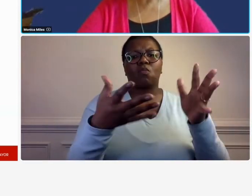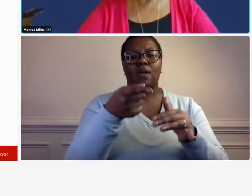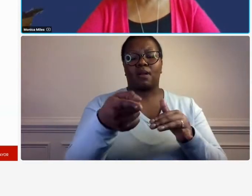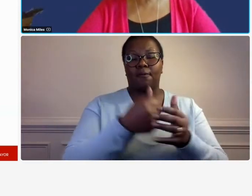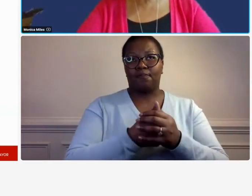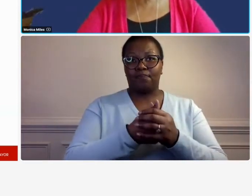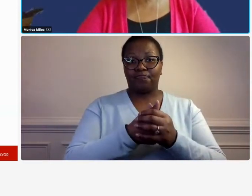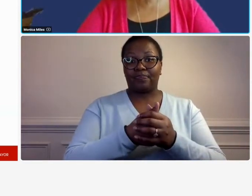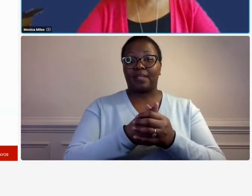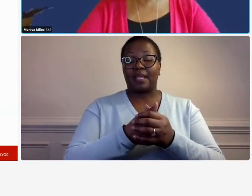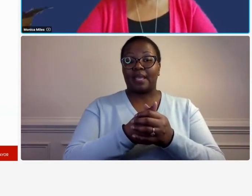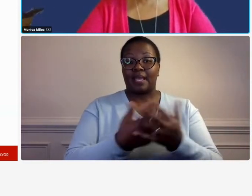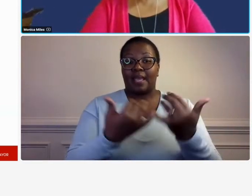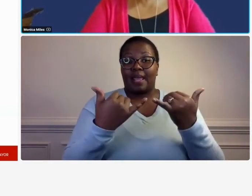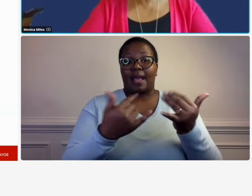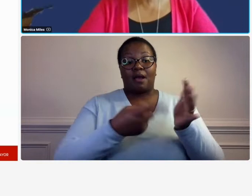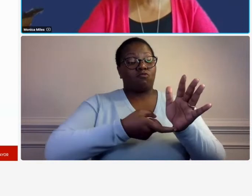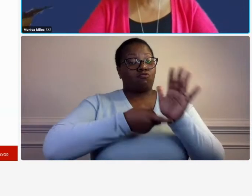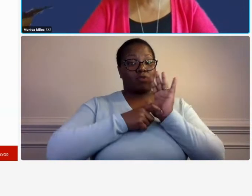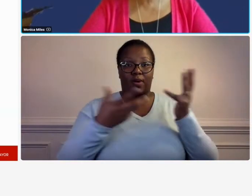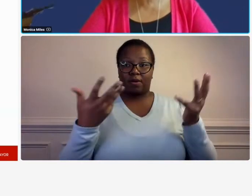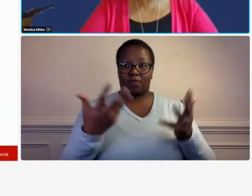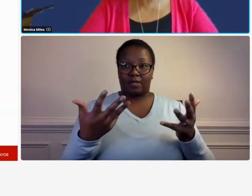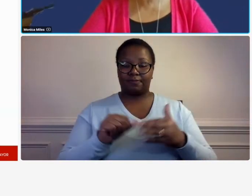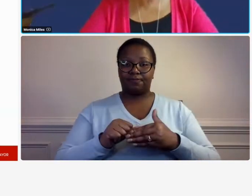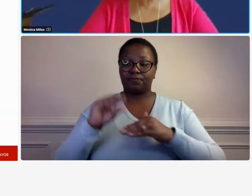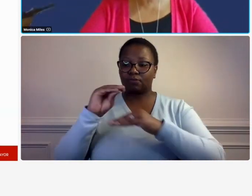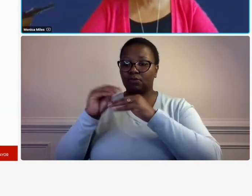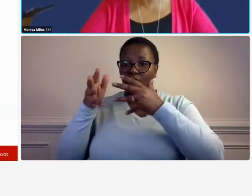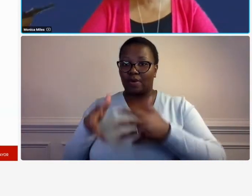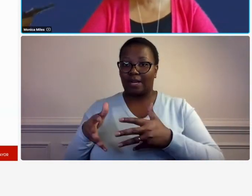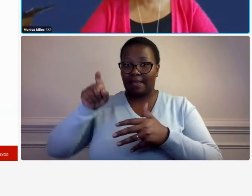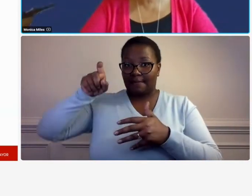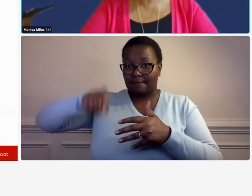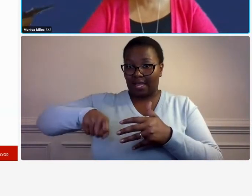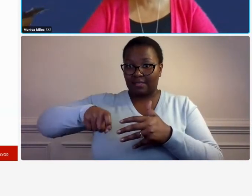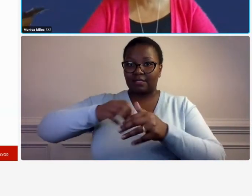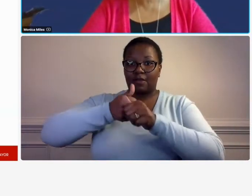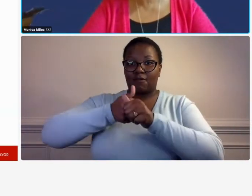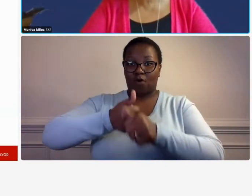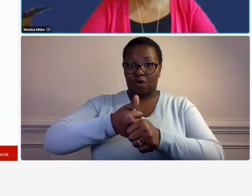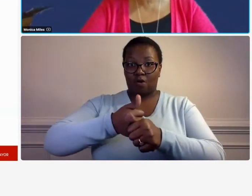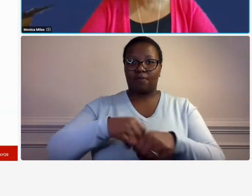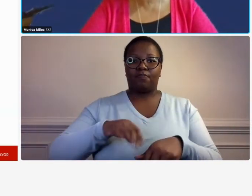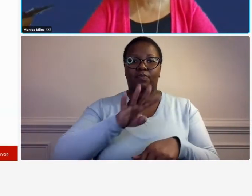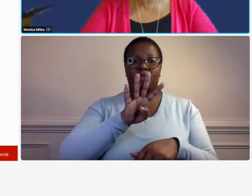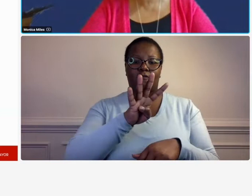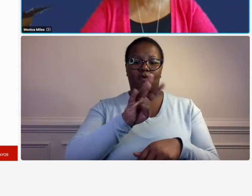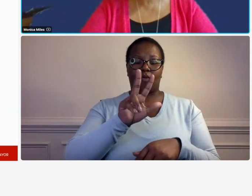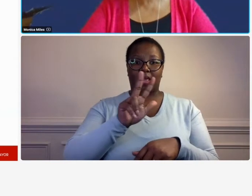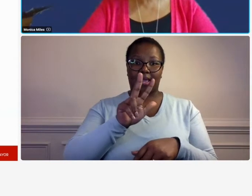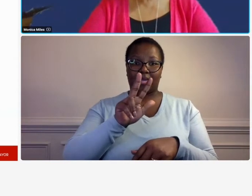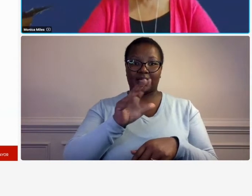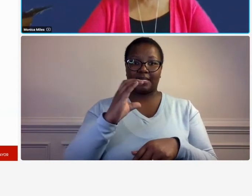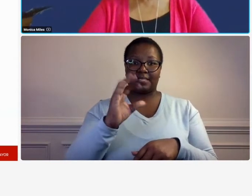so it requires the consultant's indirect cost rates to comply with 48 cfr part 31. so what